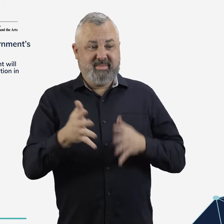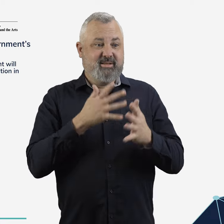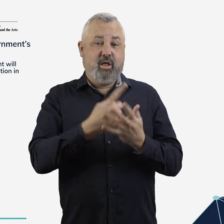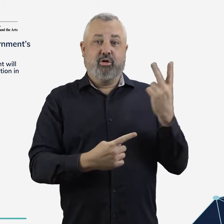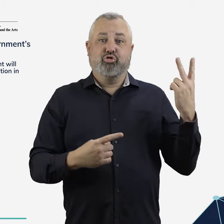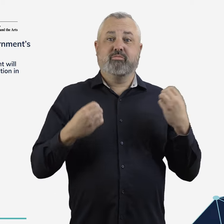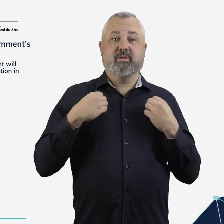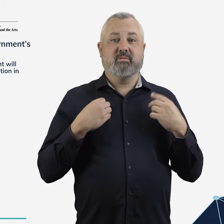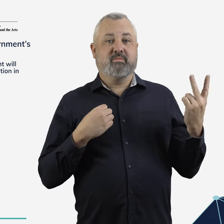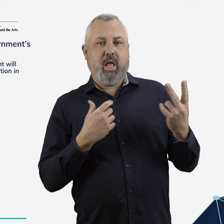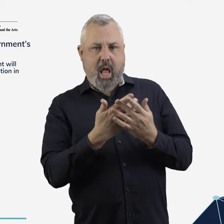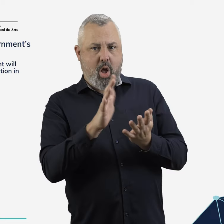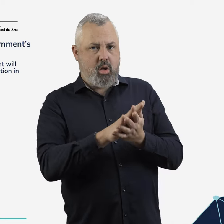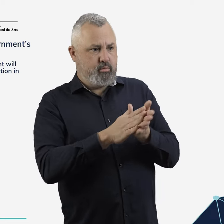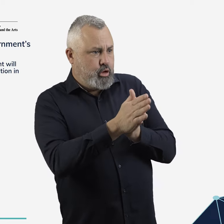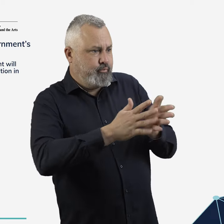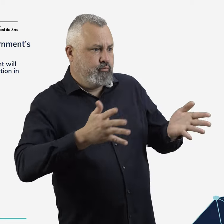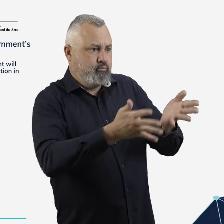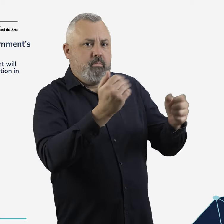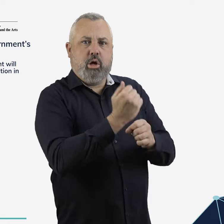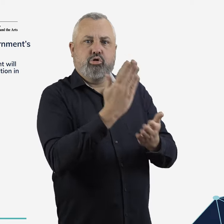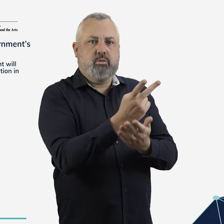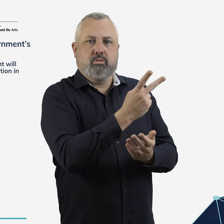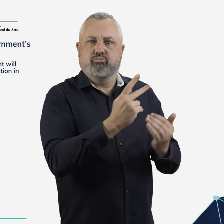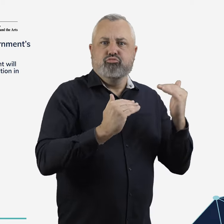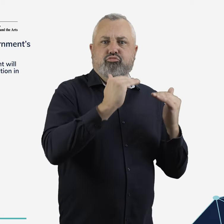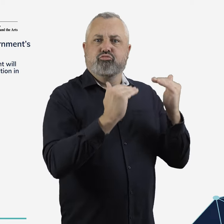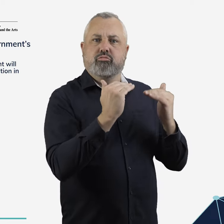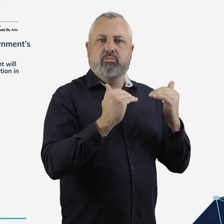The reduced threat of new entrants can mean that incumbent airlines lack sufficient